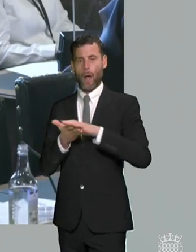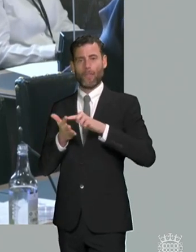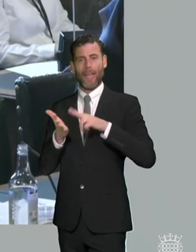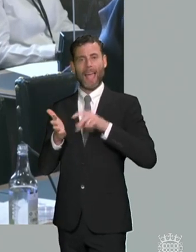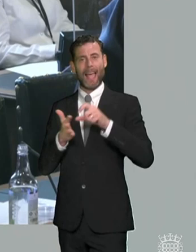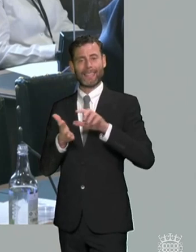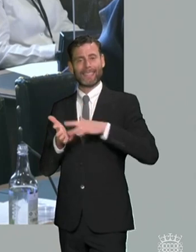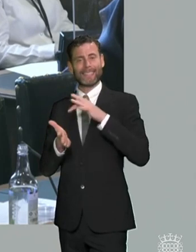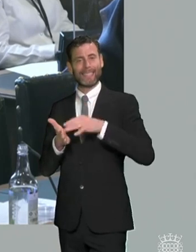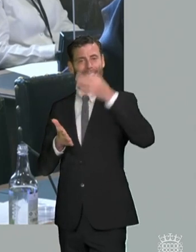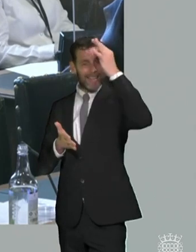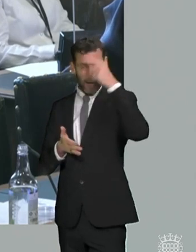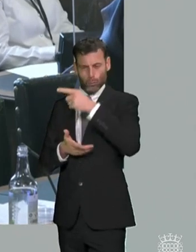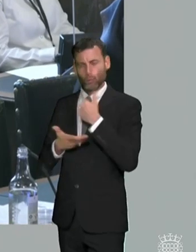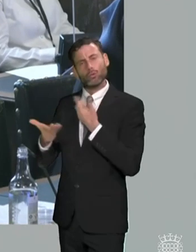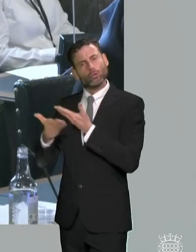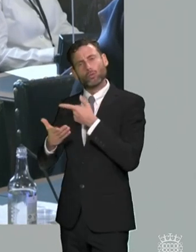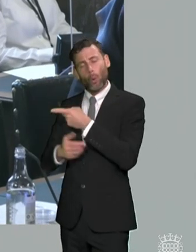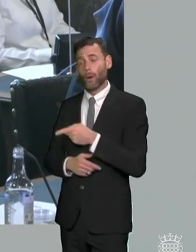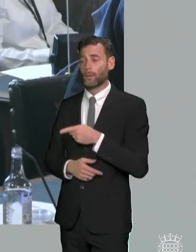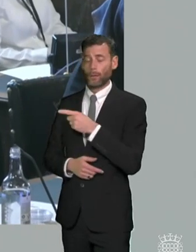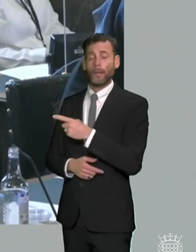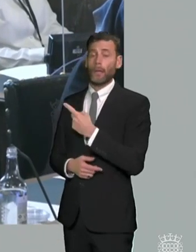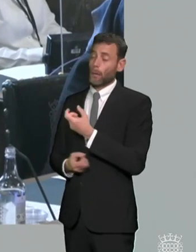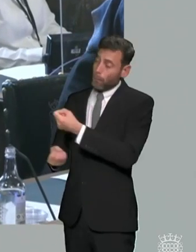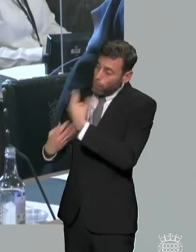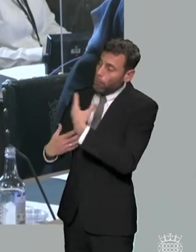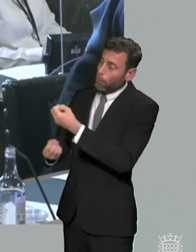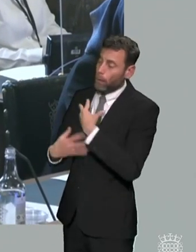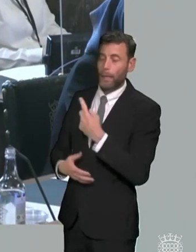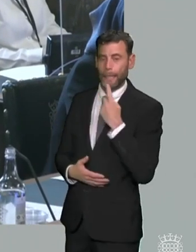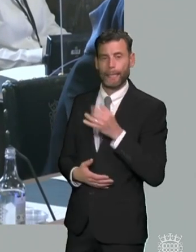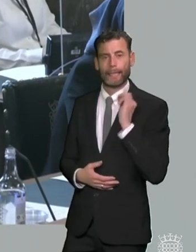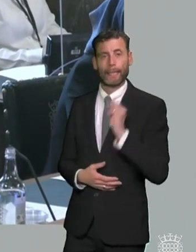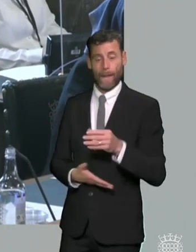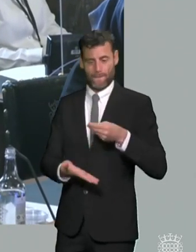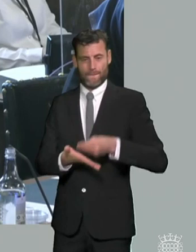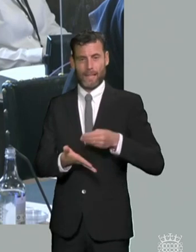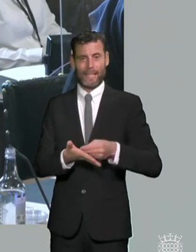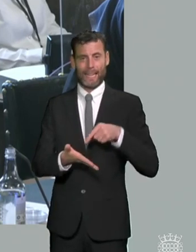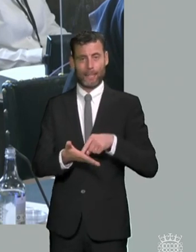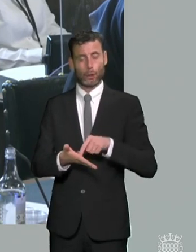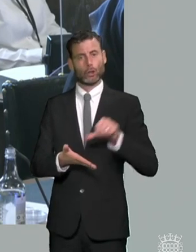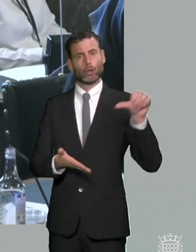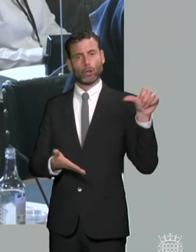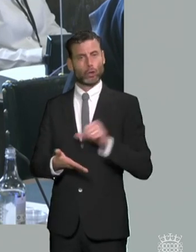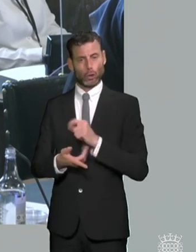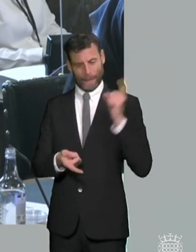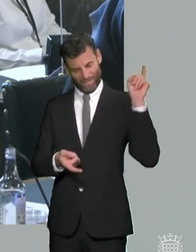i hear or suggestions rather is that funding should be ring fenced when it's going to um for